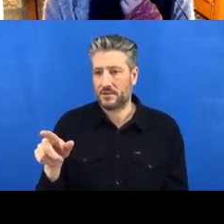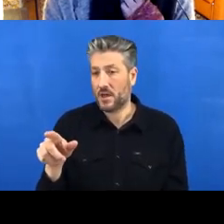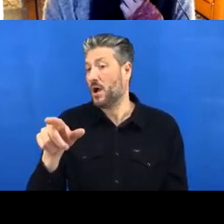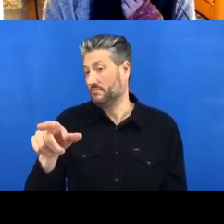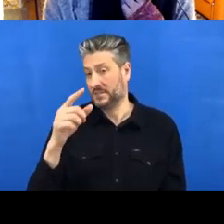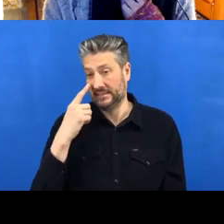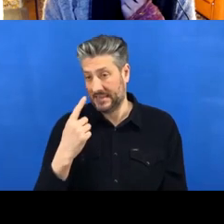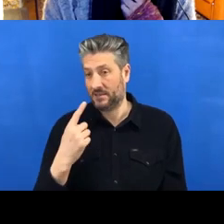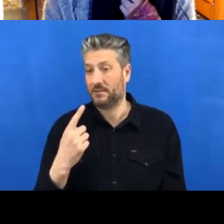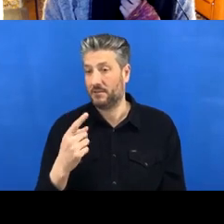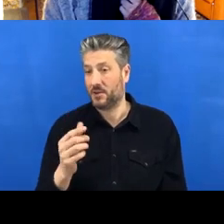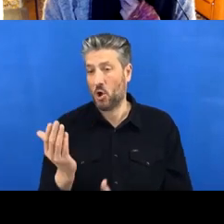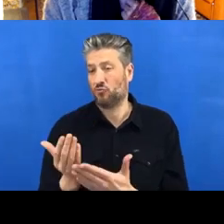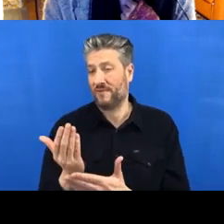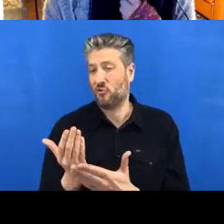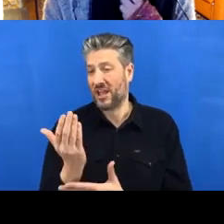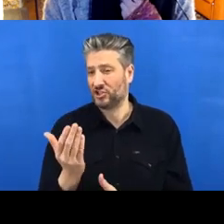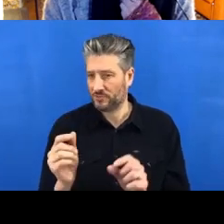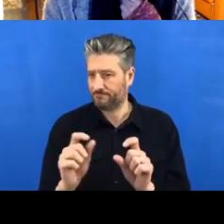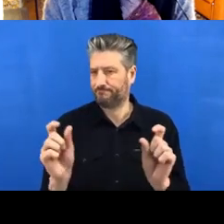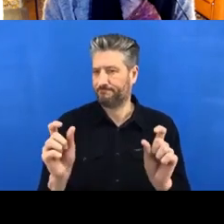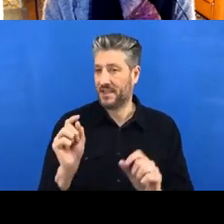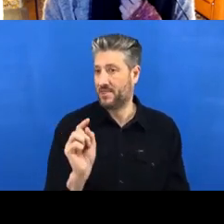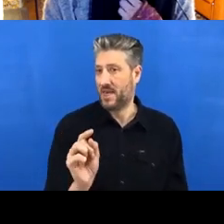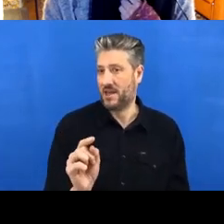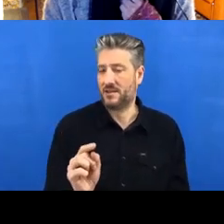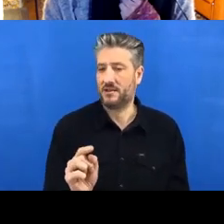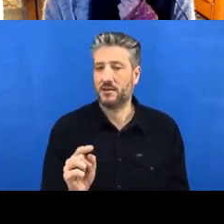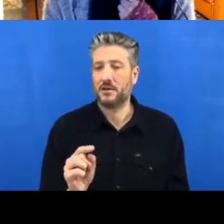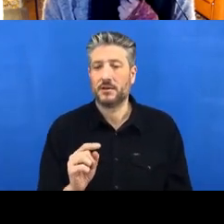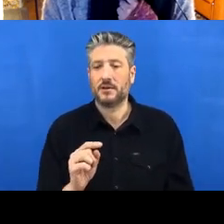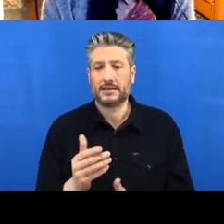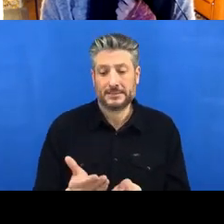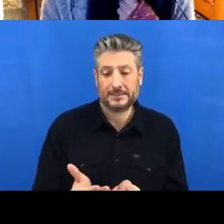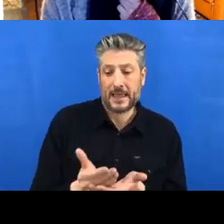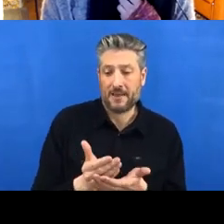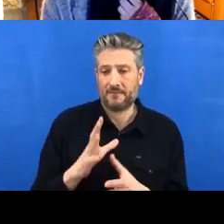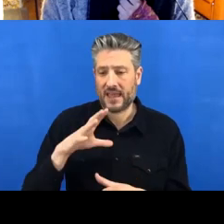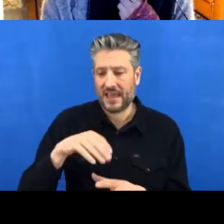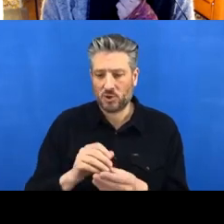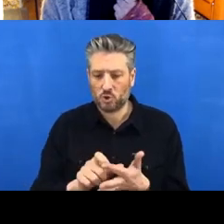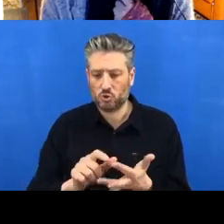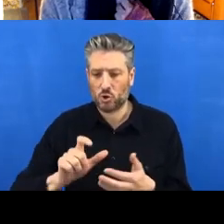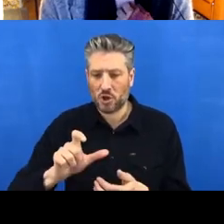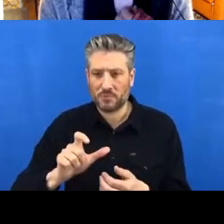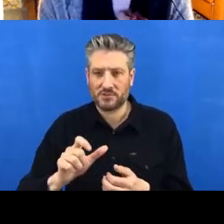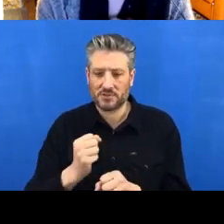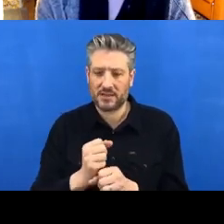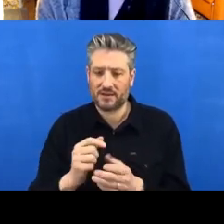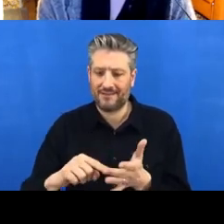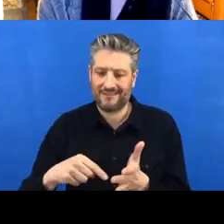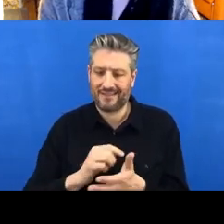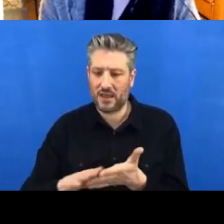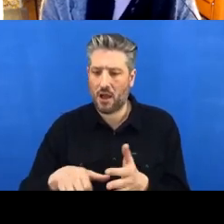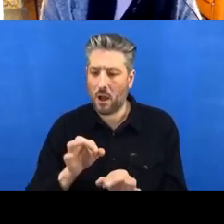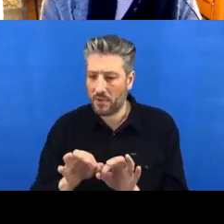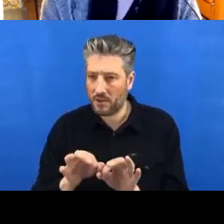And she's gonna save it to her Documents\GitHub, and then you click ‘Clone’.